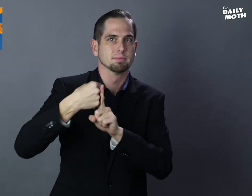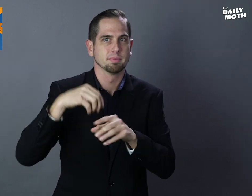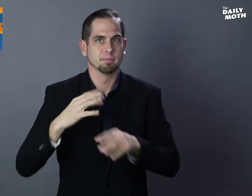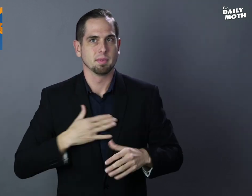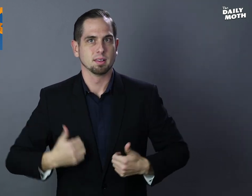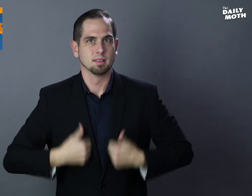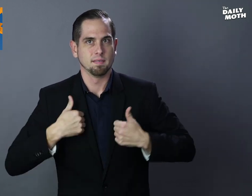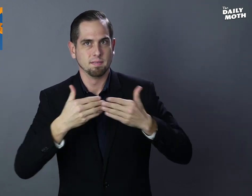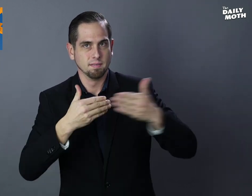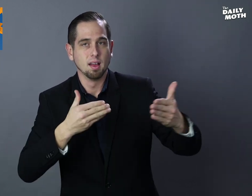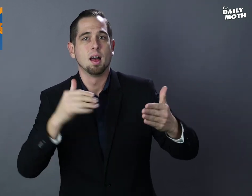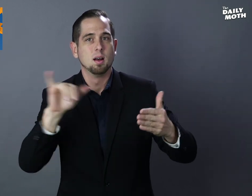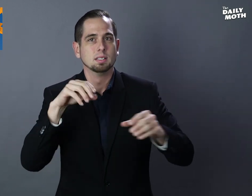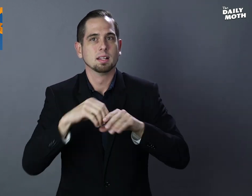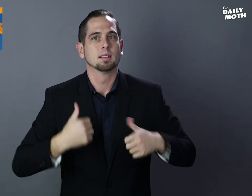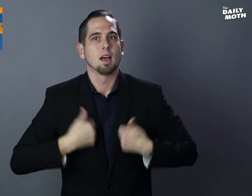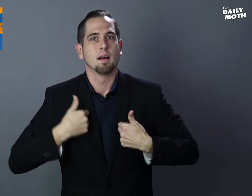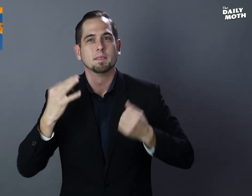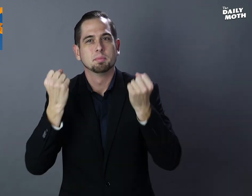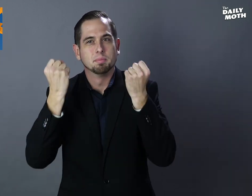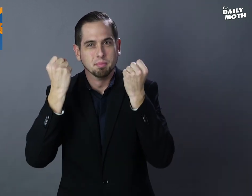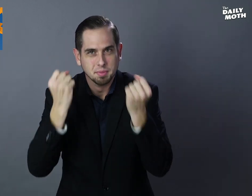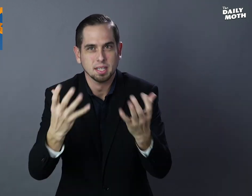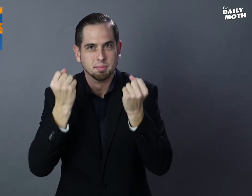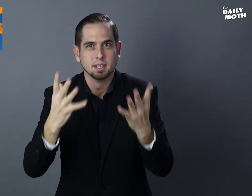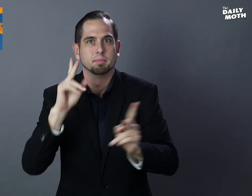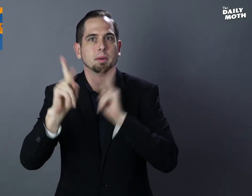my life and in the lives of many people in